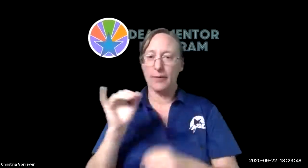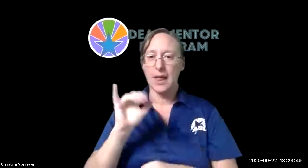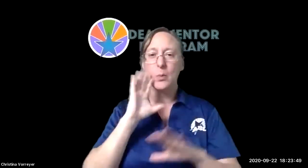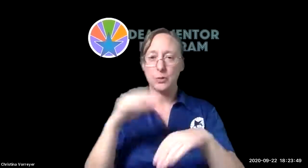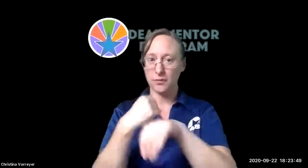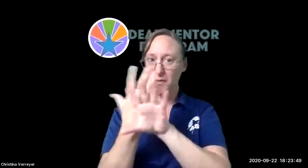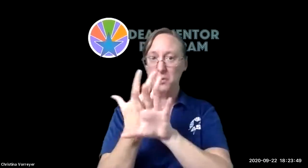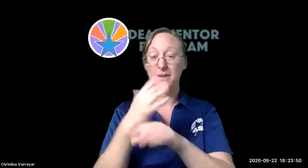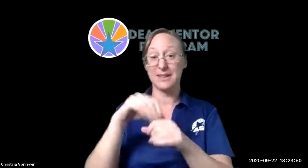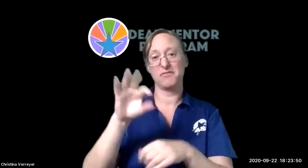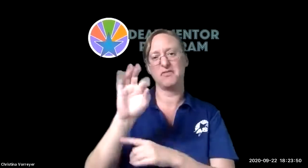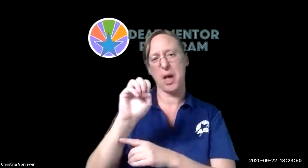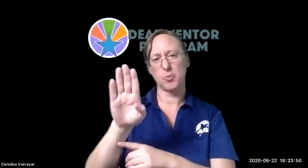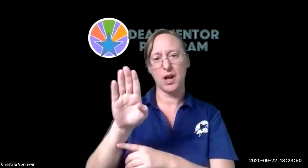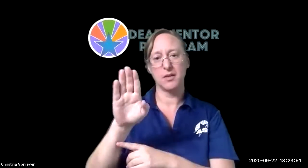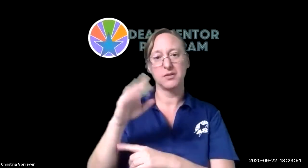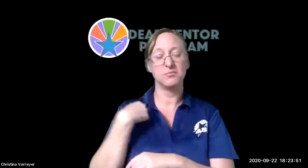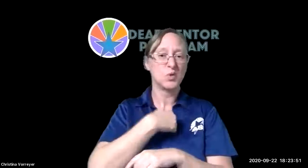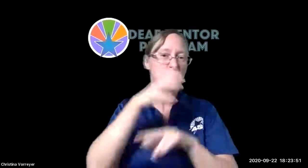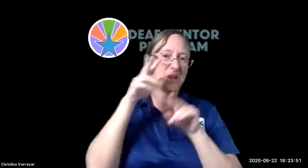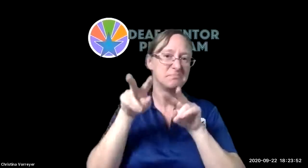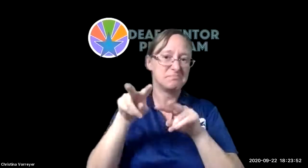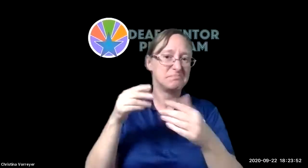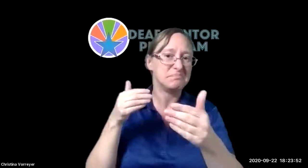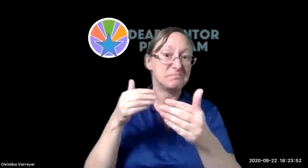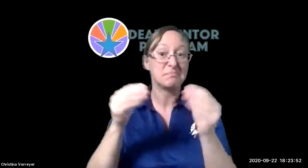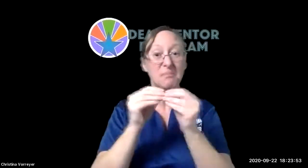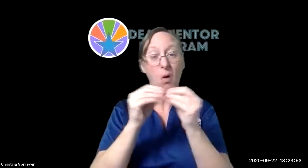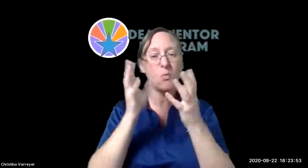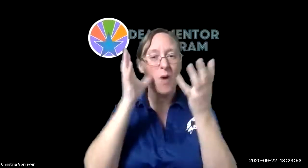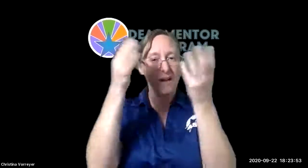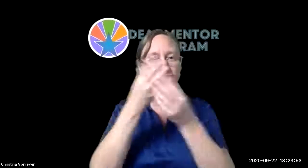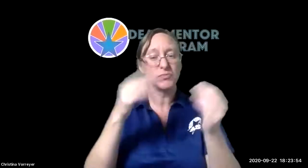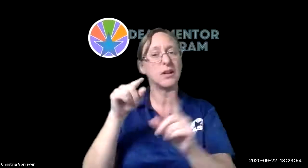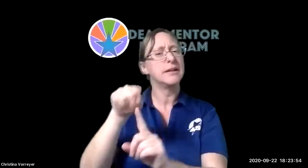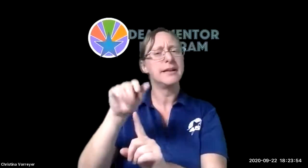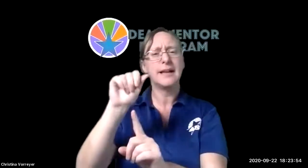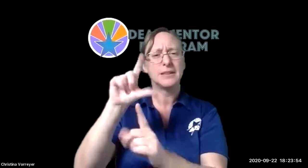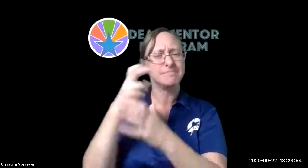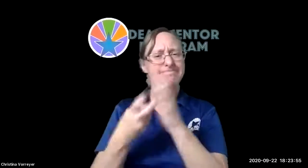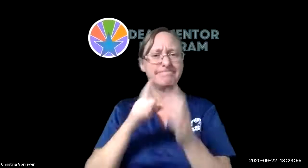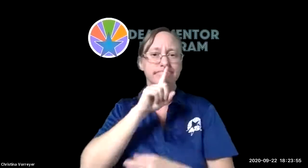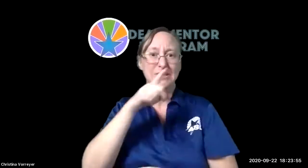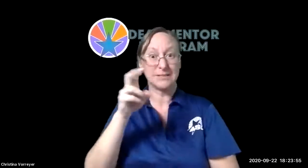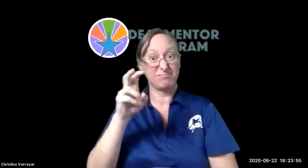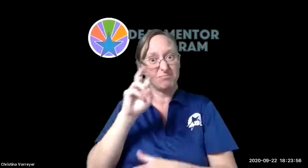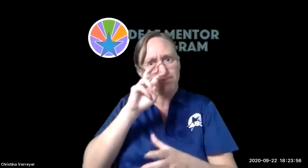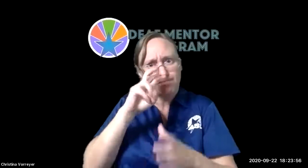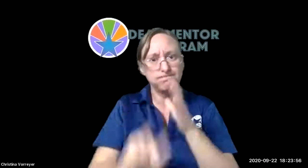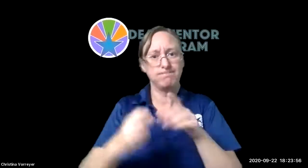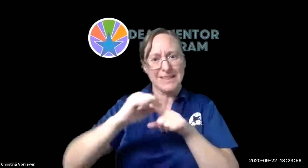um it seems that we will be doing that virtually in february and we'll get more information as we get